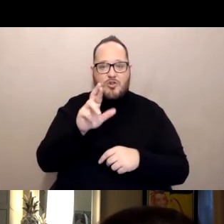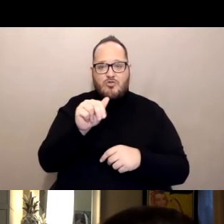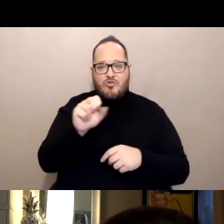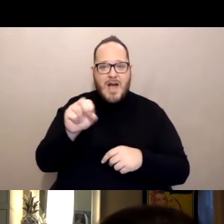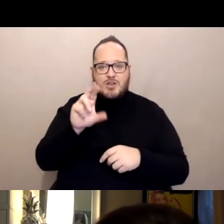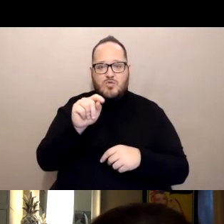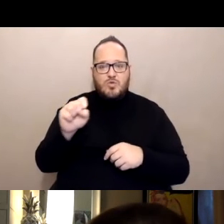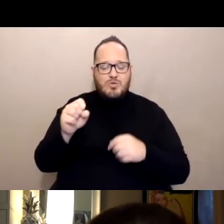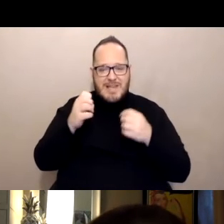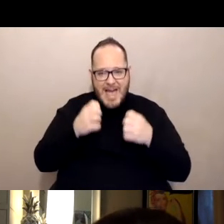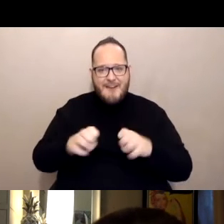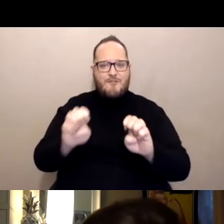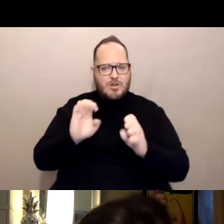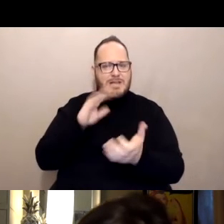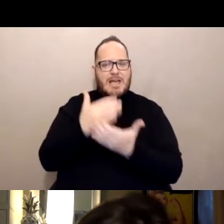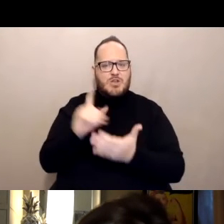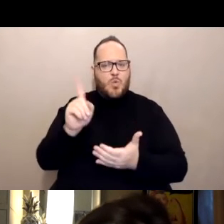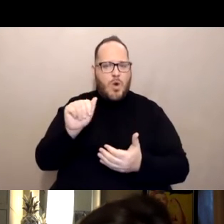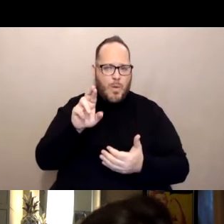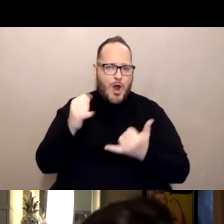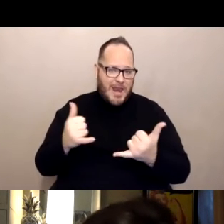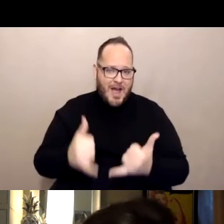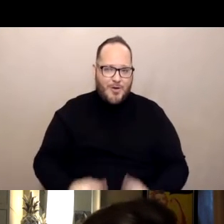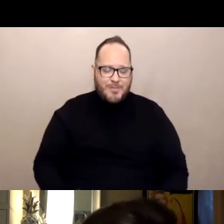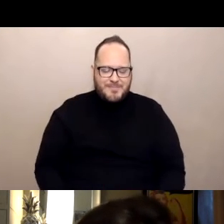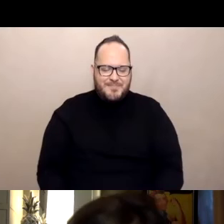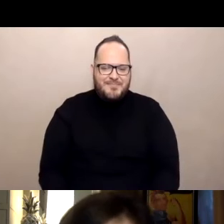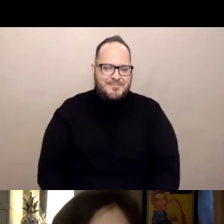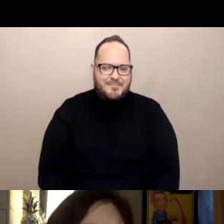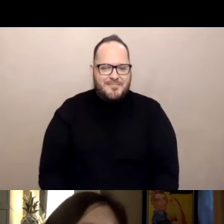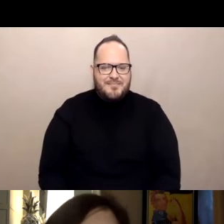to get to where we are now.